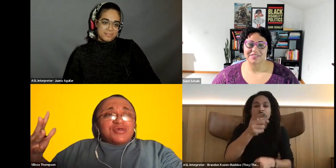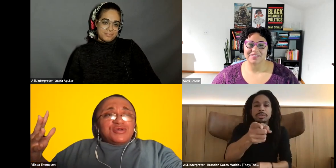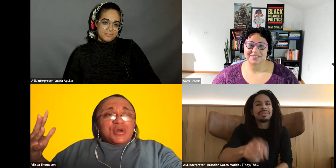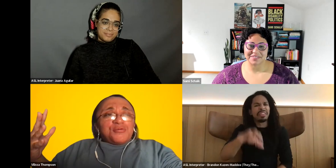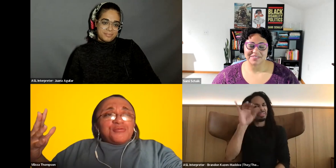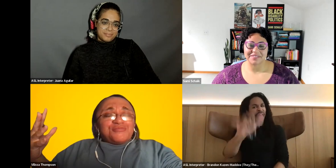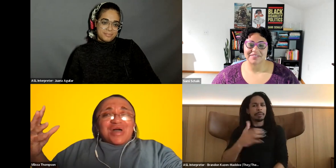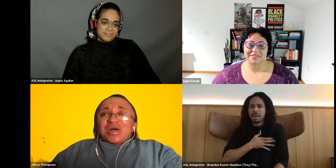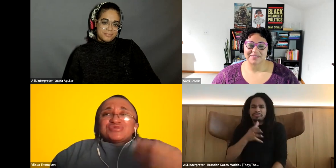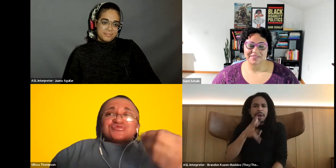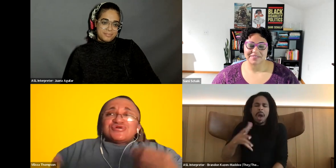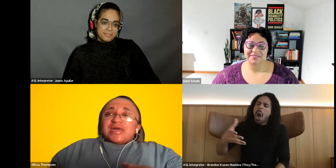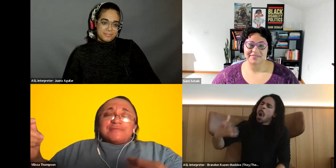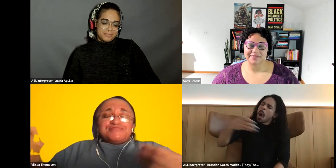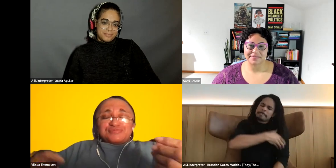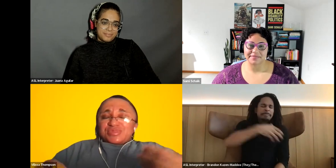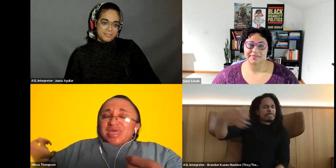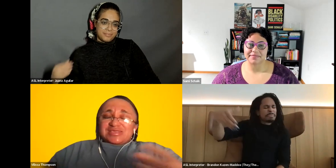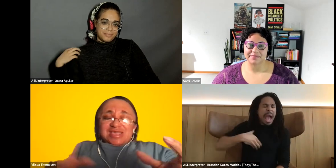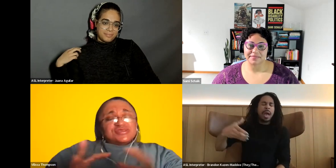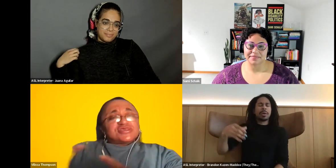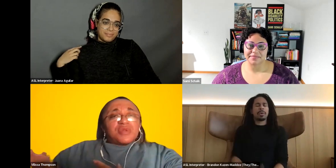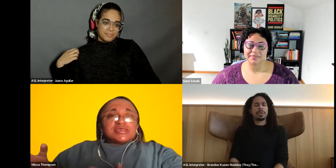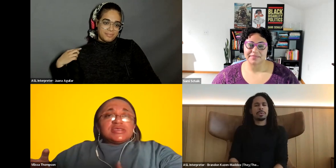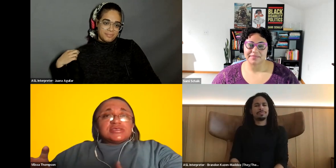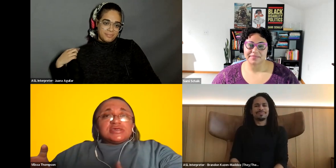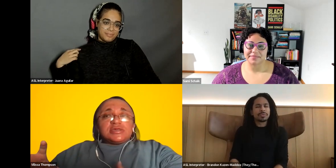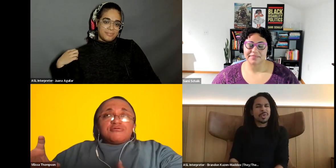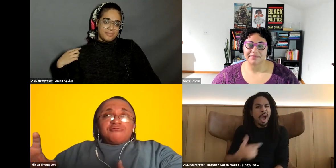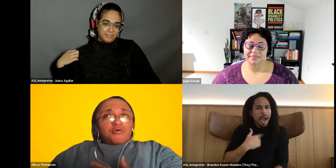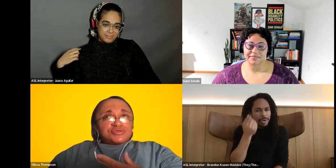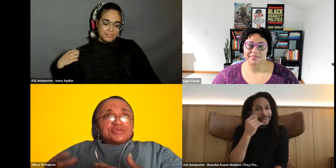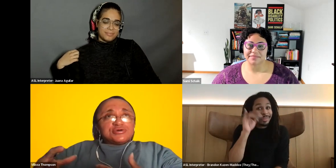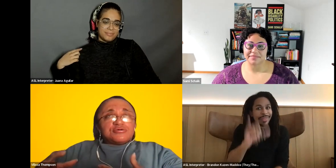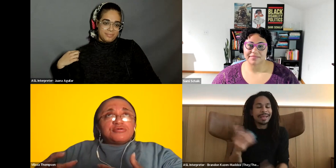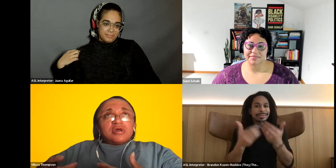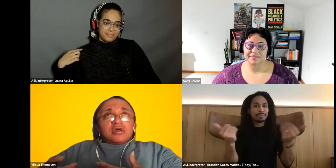Vilissa Thompson: you know I understood that with that kind of separate identity. Folks still